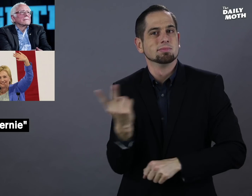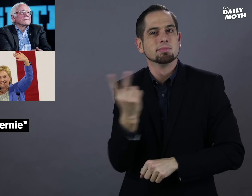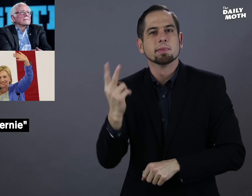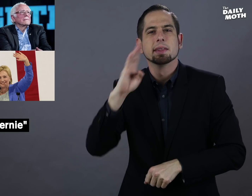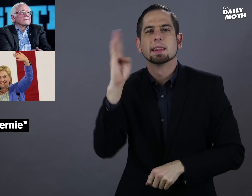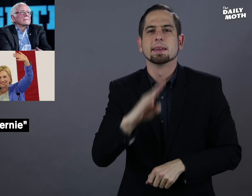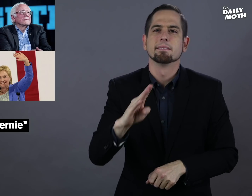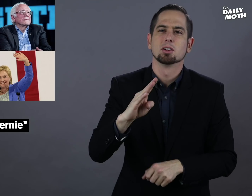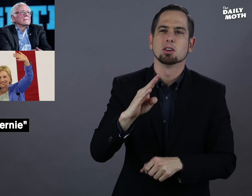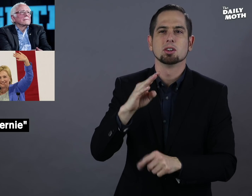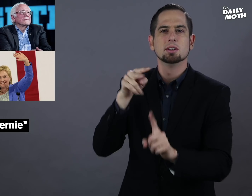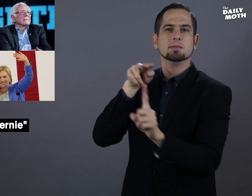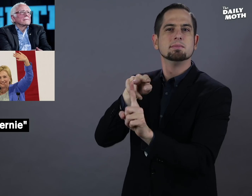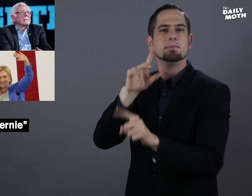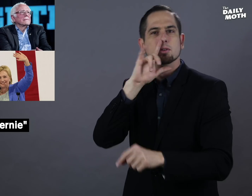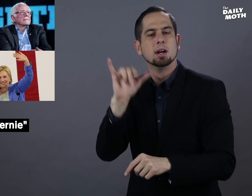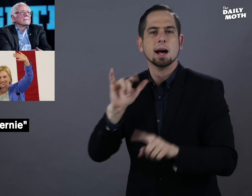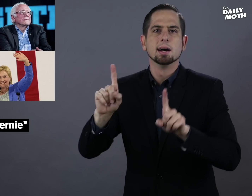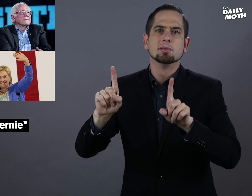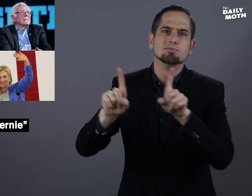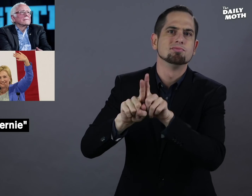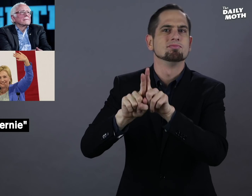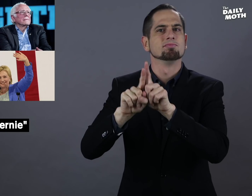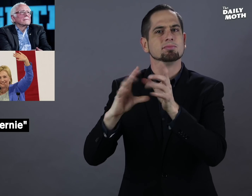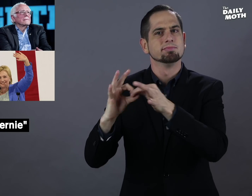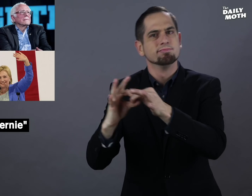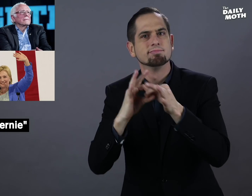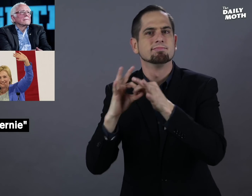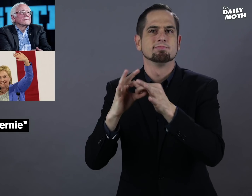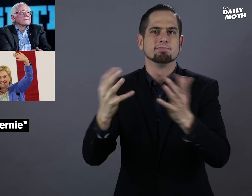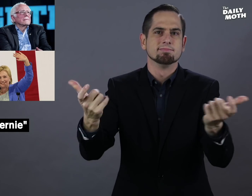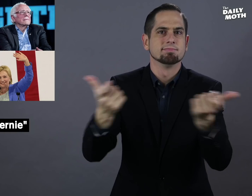the two never seemed to come together to present